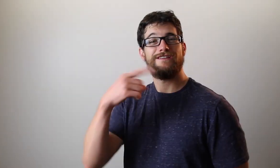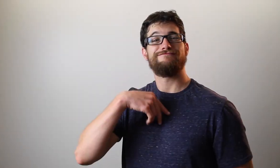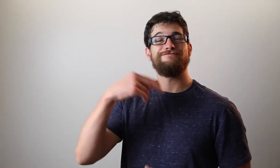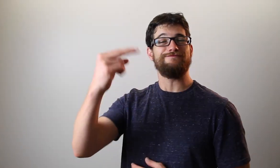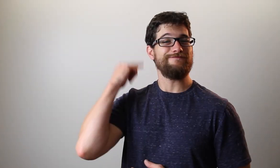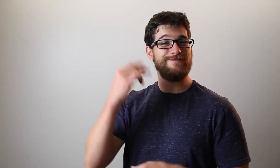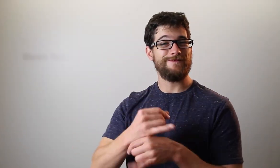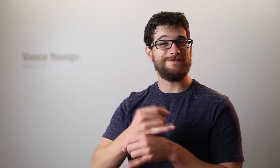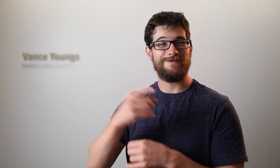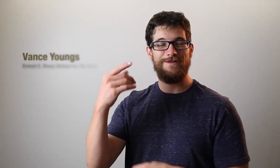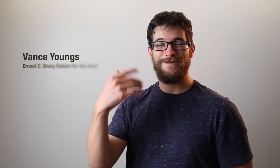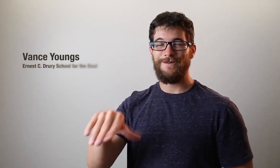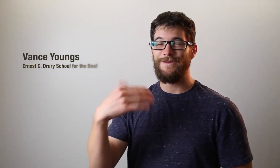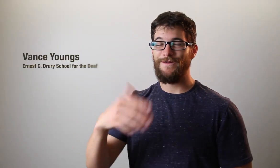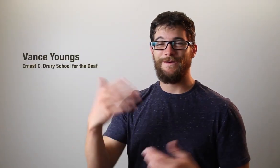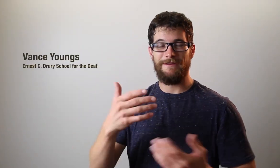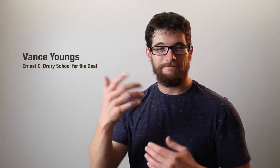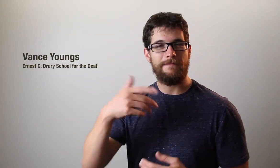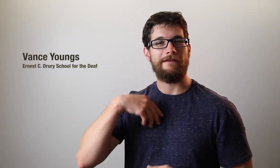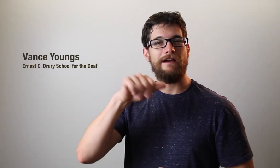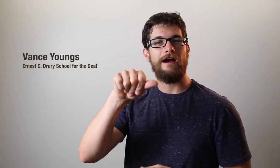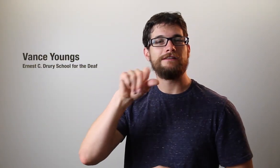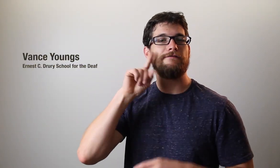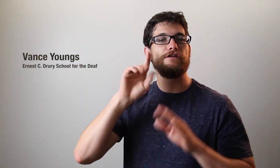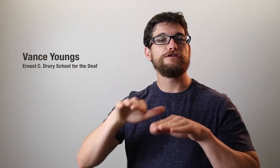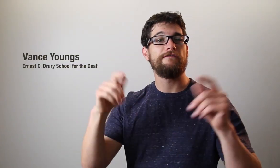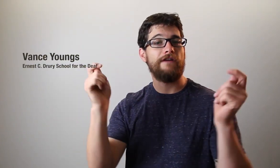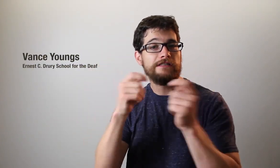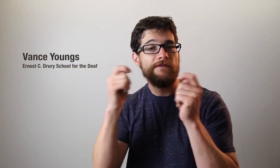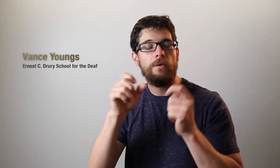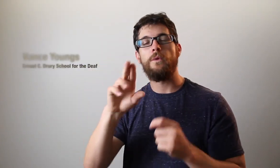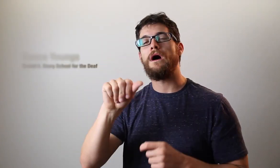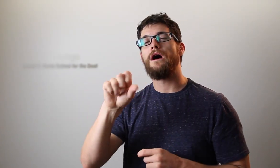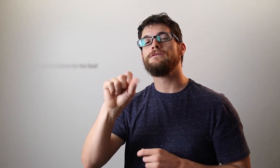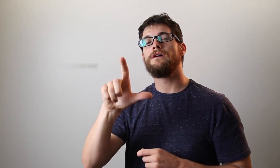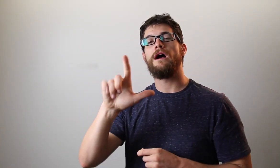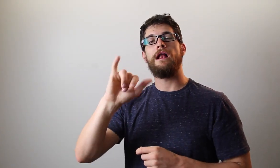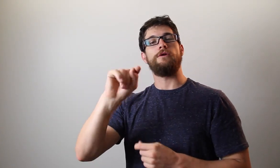I have vivid memories at my Deaf school. They had some kind of festival for the Deaf children or ASL